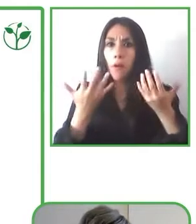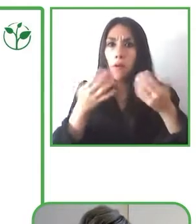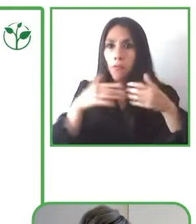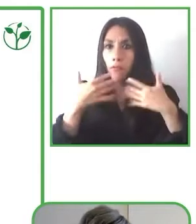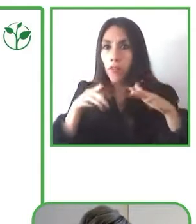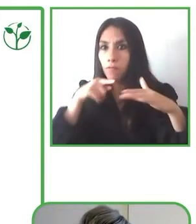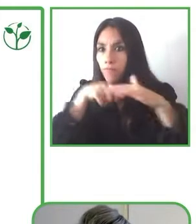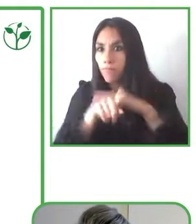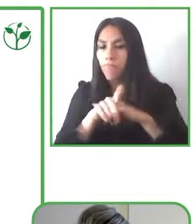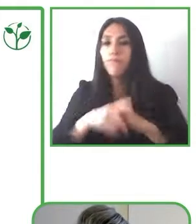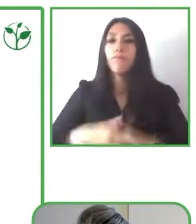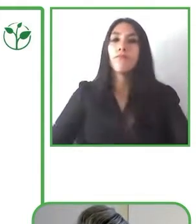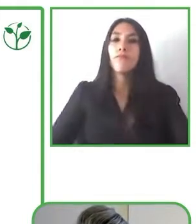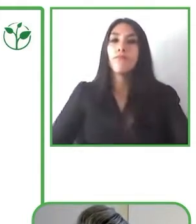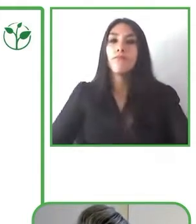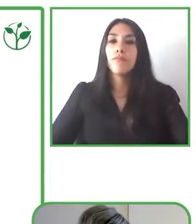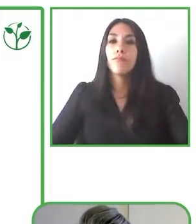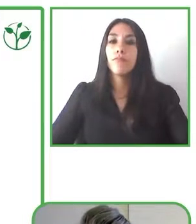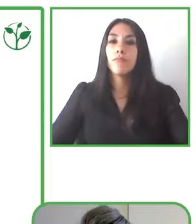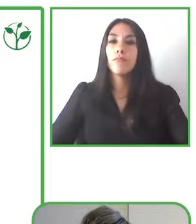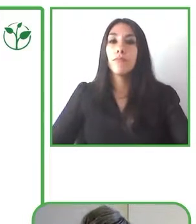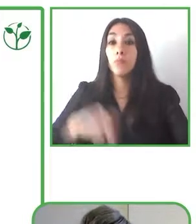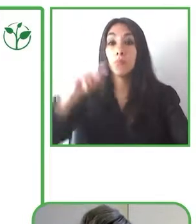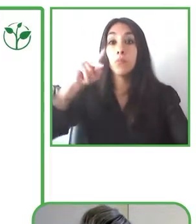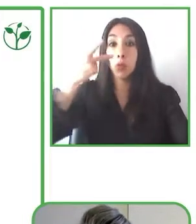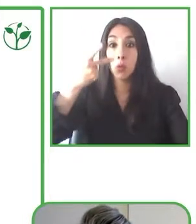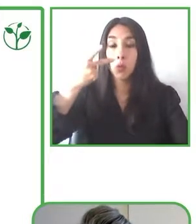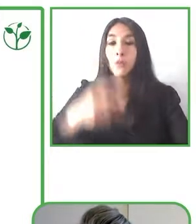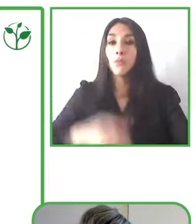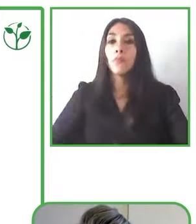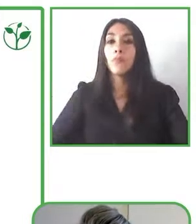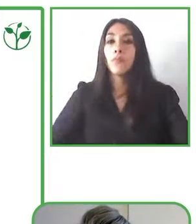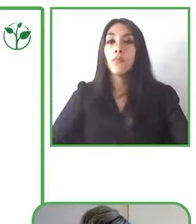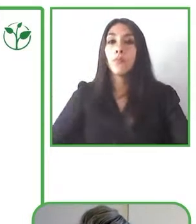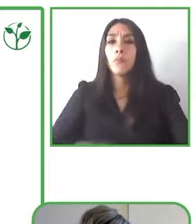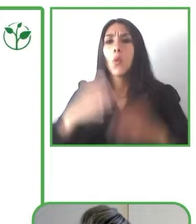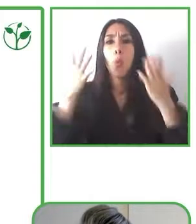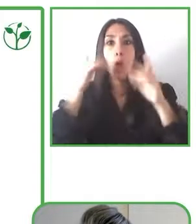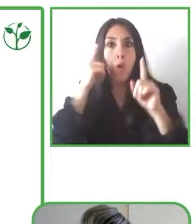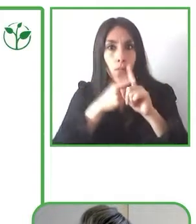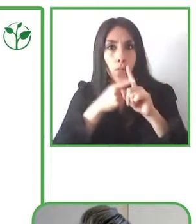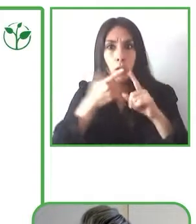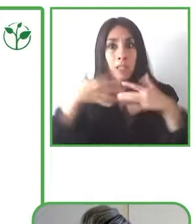accessibility sector. We also want to achieve certain specific goals such as